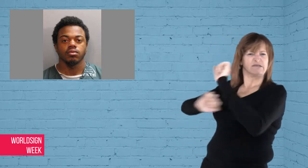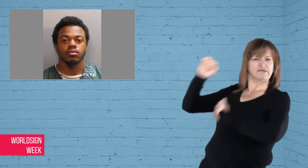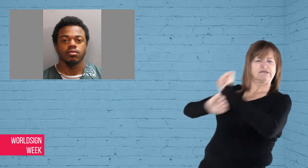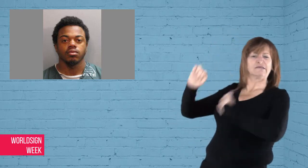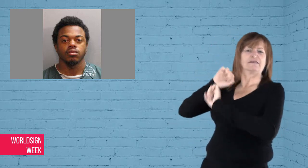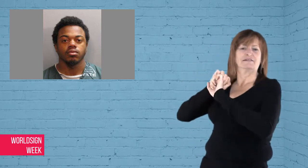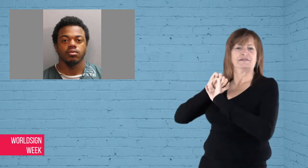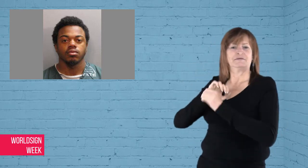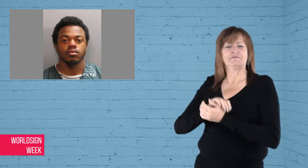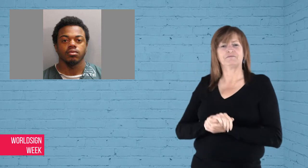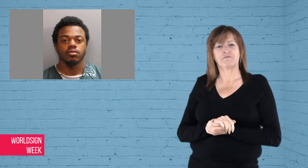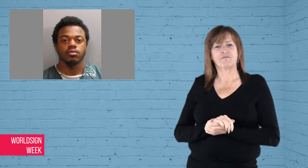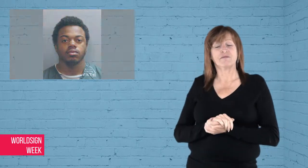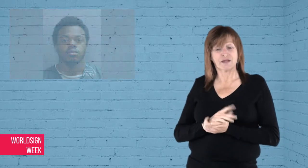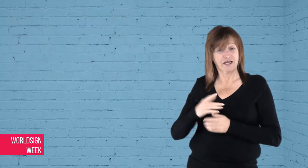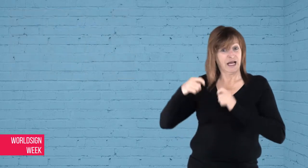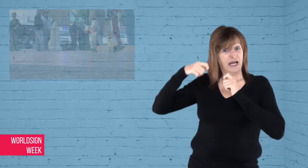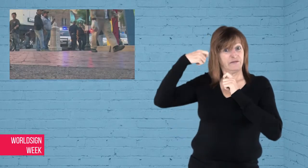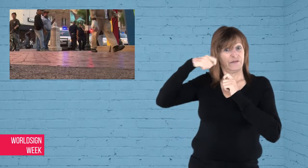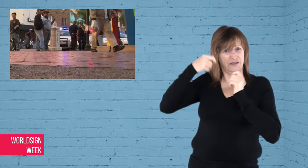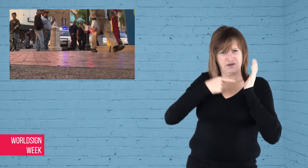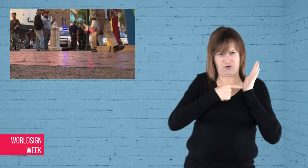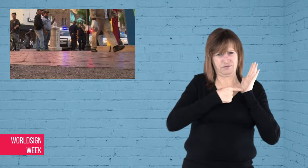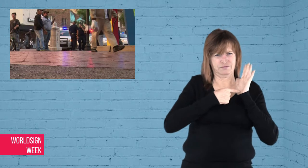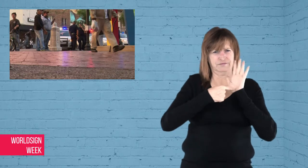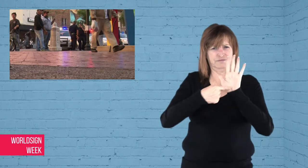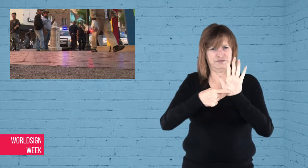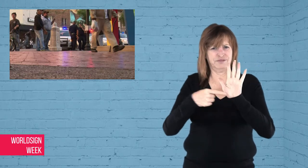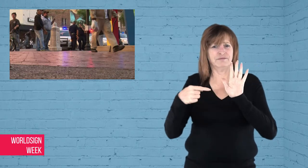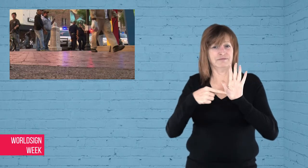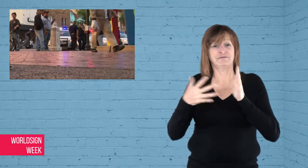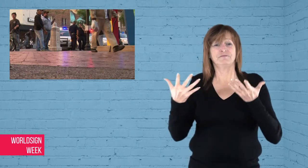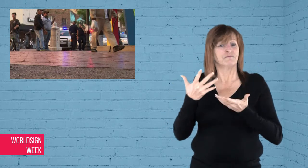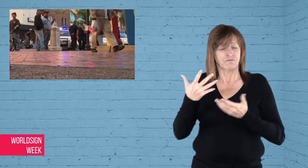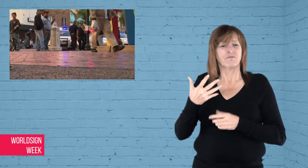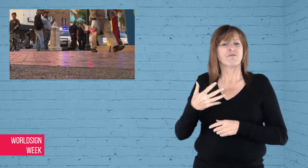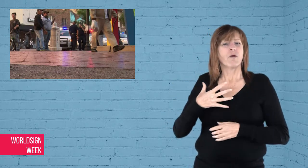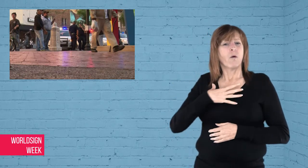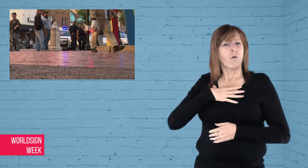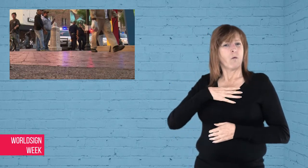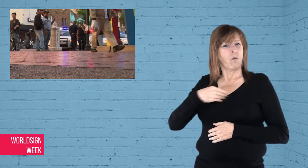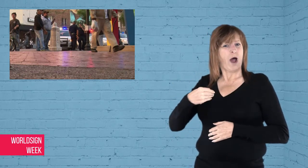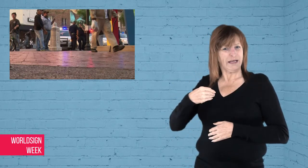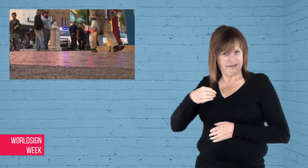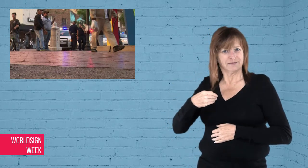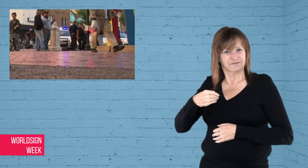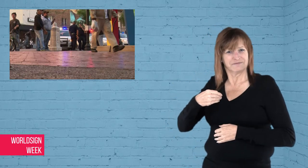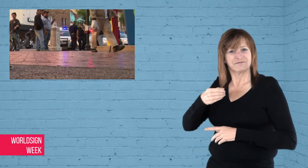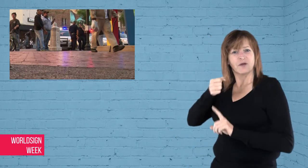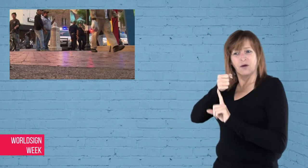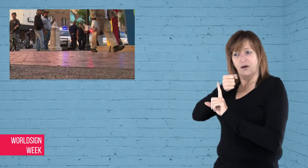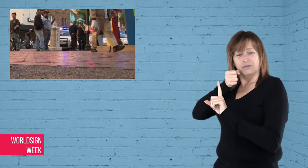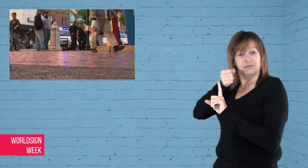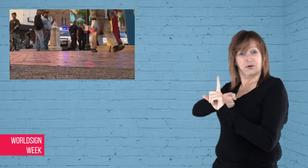show white pro-airstrikes protesters holding Trump flag and using megaphone